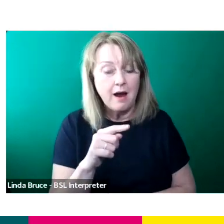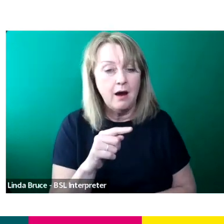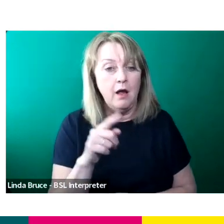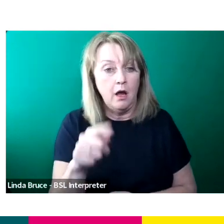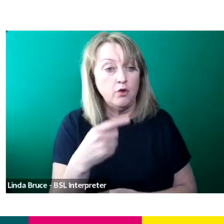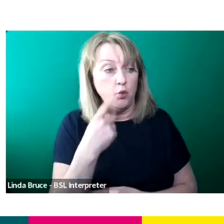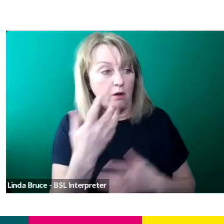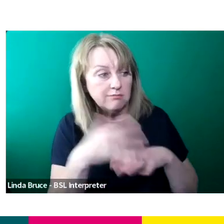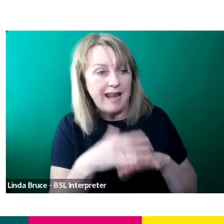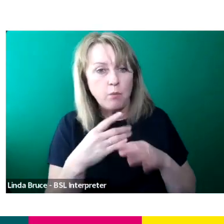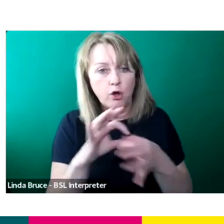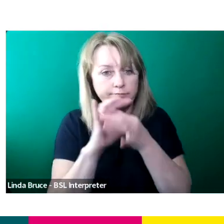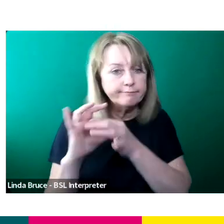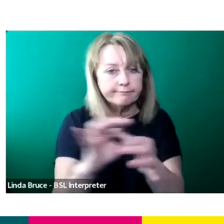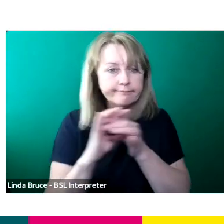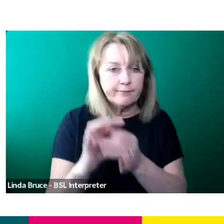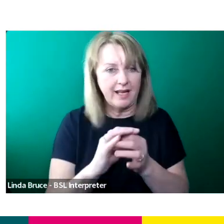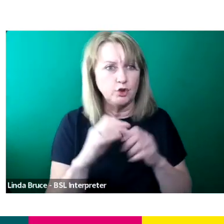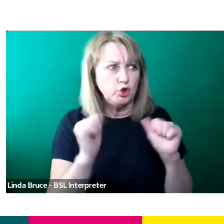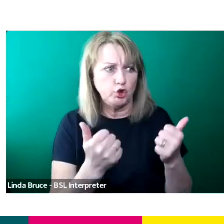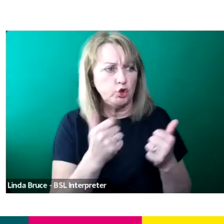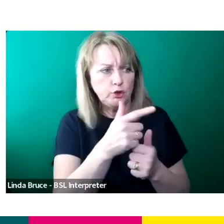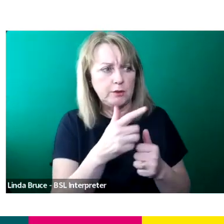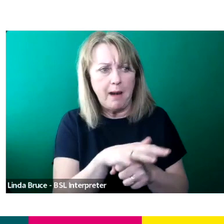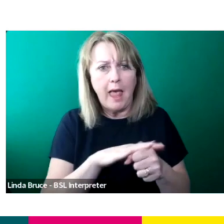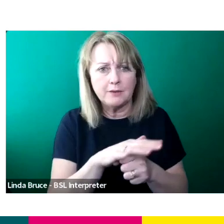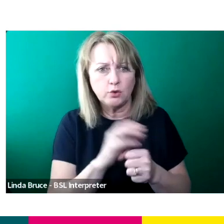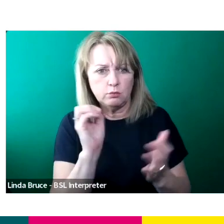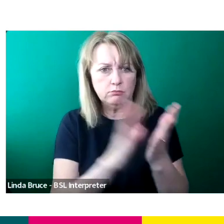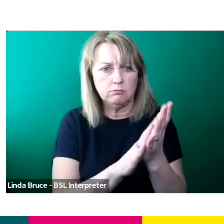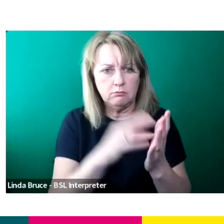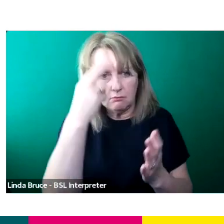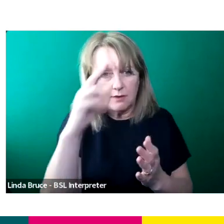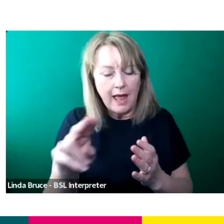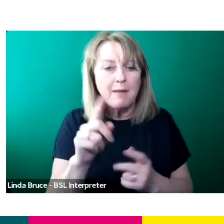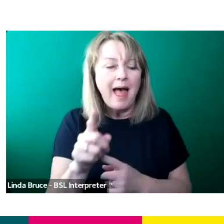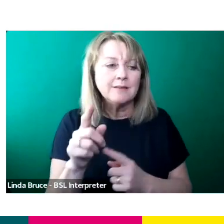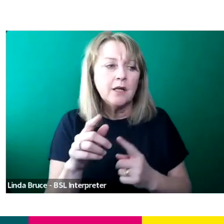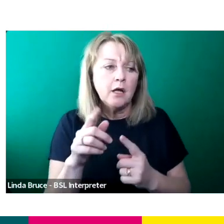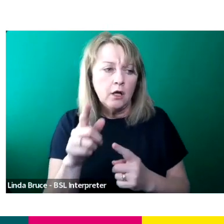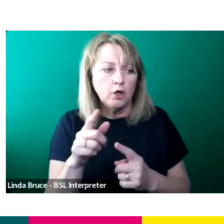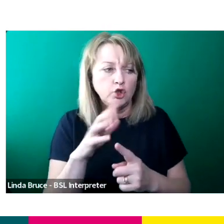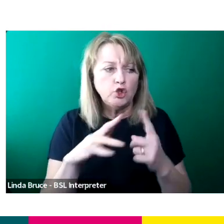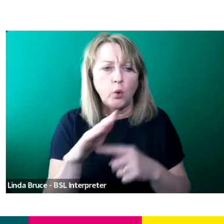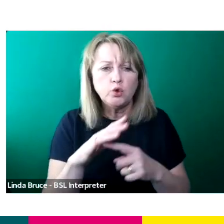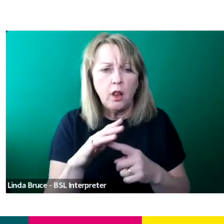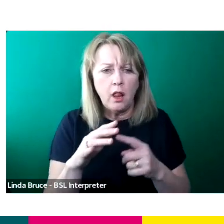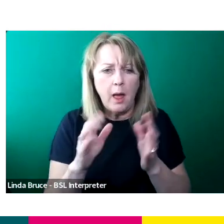So it's a great one to be on. And of course our social media as well. Ideal talent is our handle.